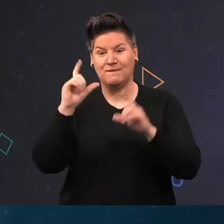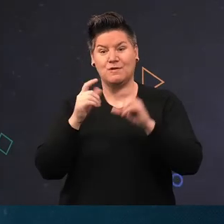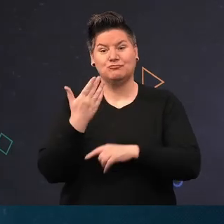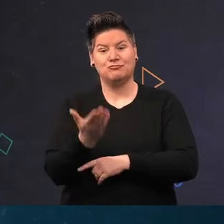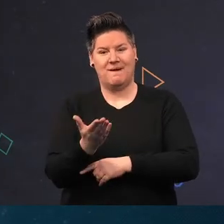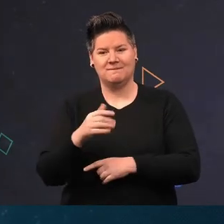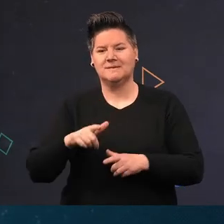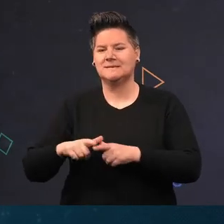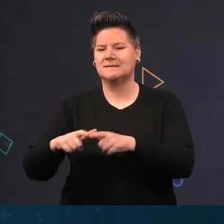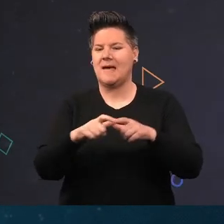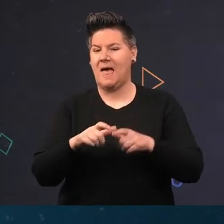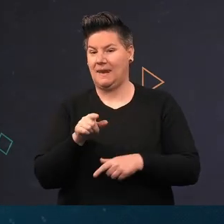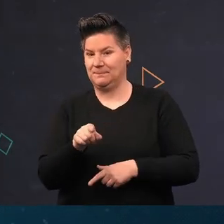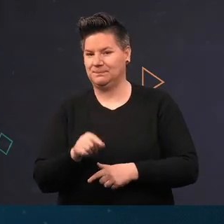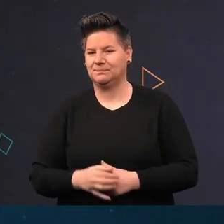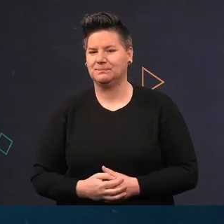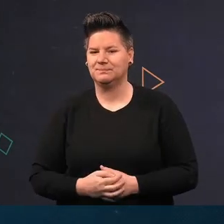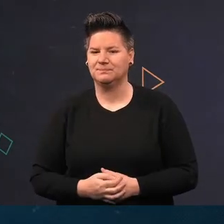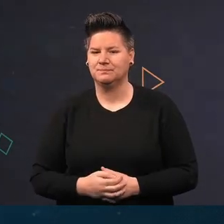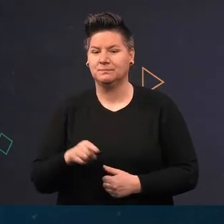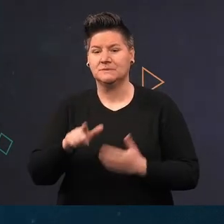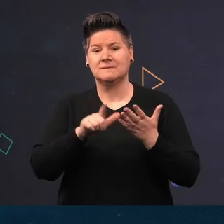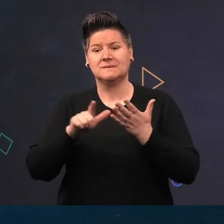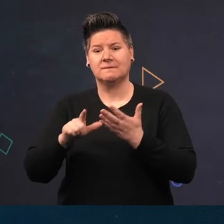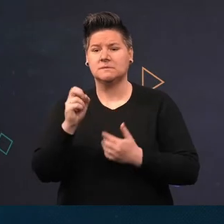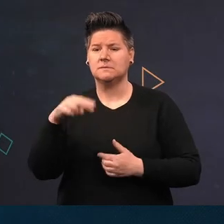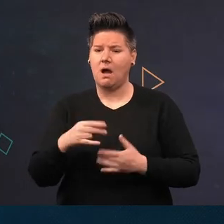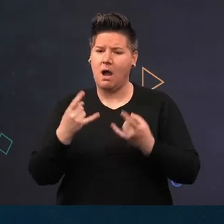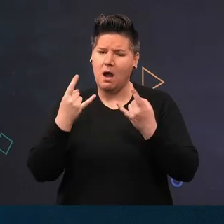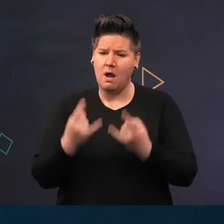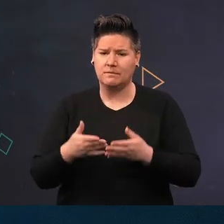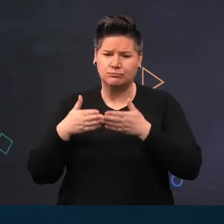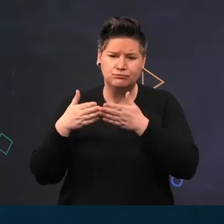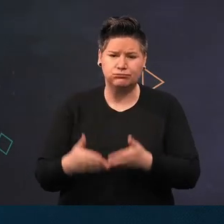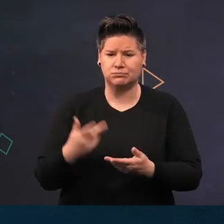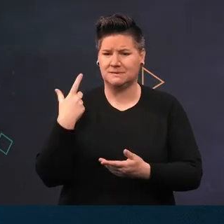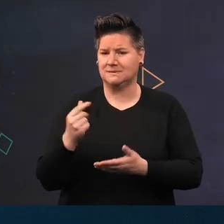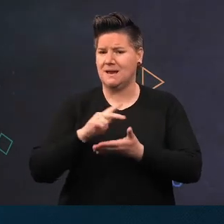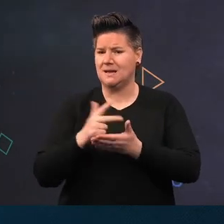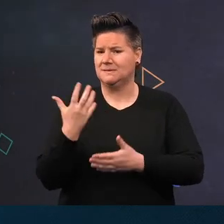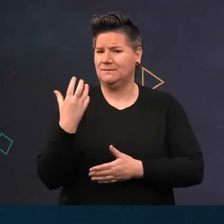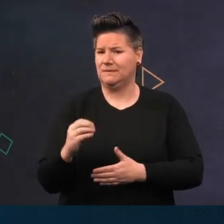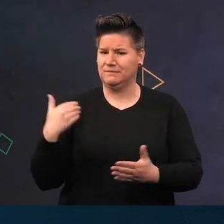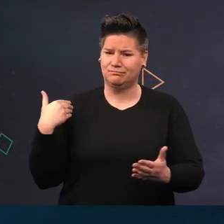The Nimble was a 77 ton schooner and sank in 1850. The kelp obscures your view so you don't